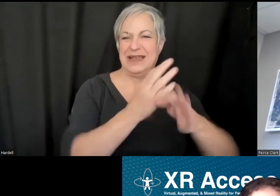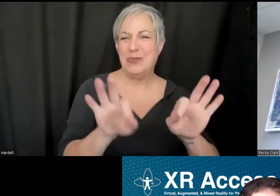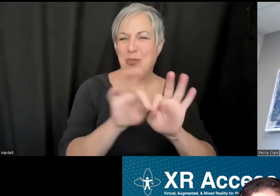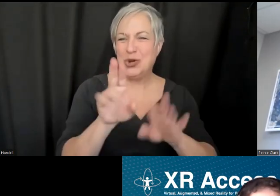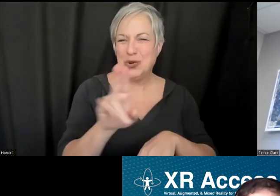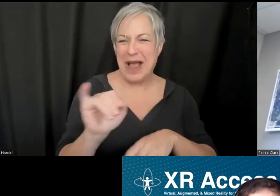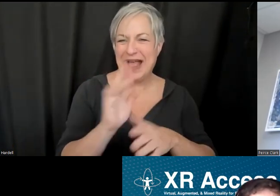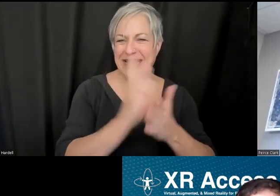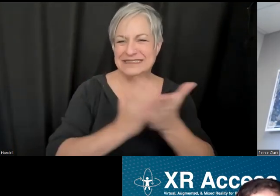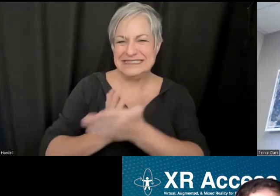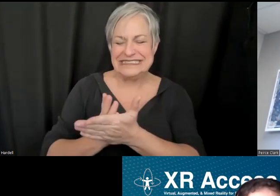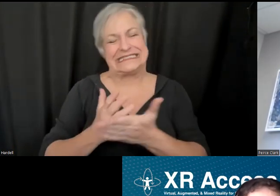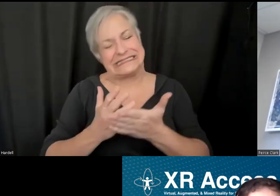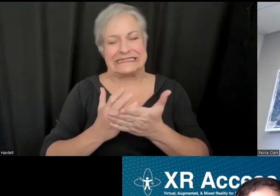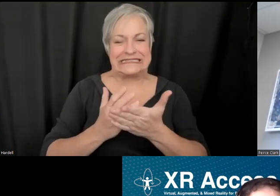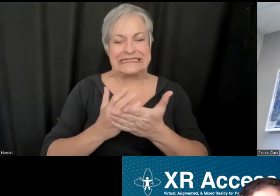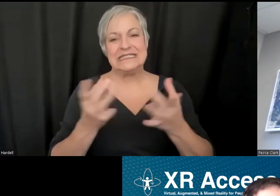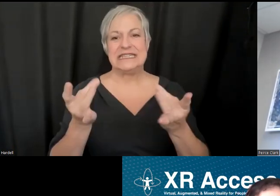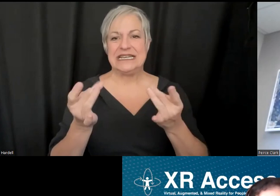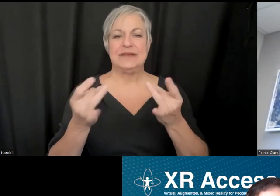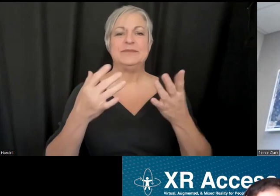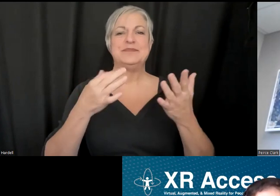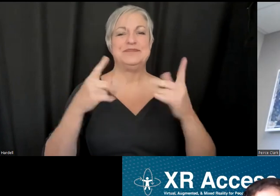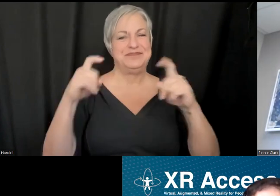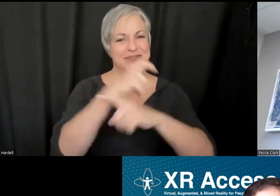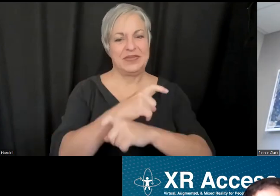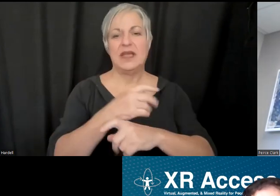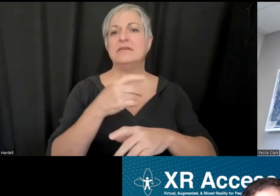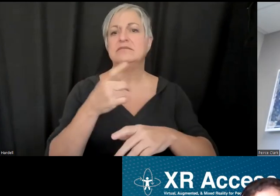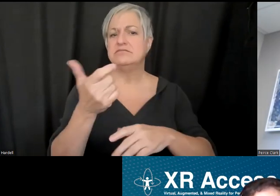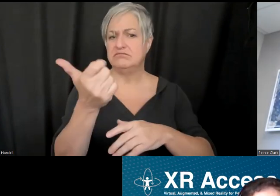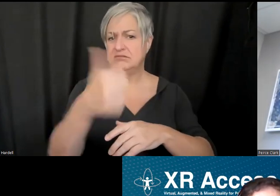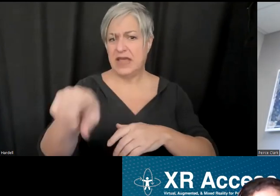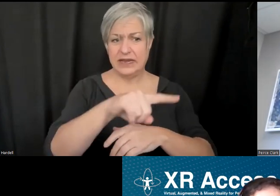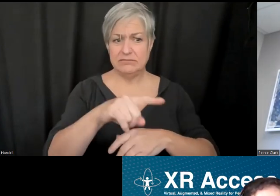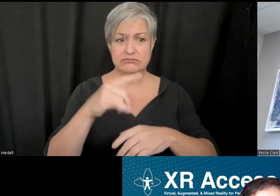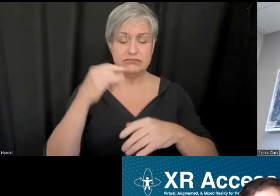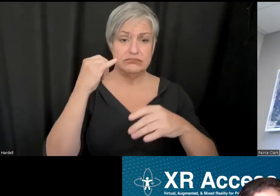that can be tricky. I don't know if there's any kind of front and